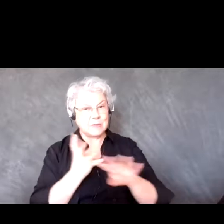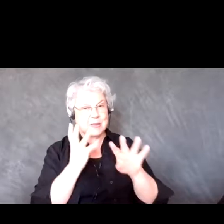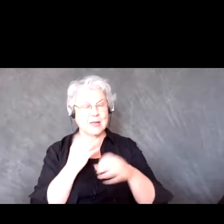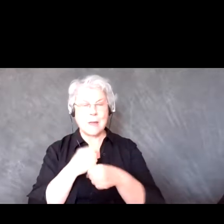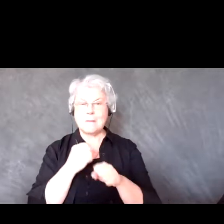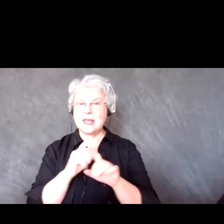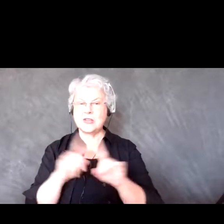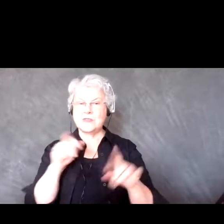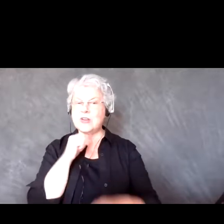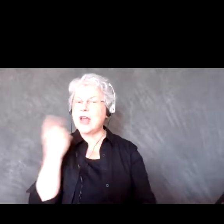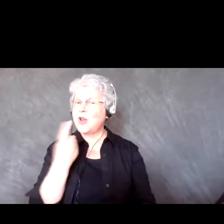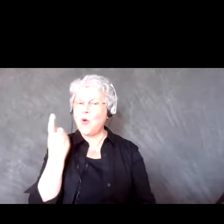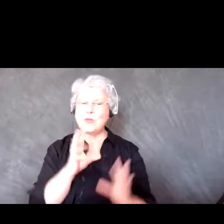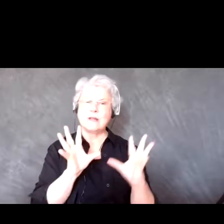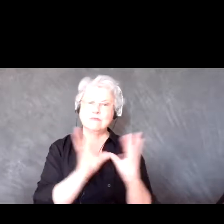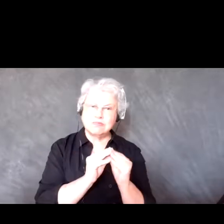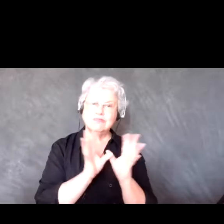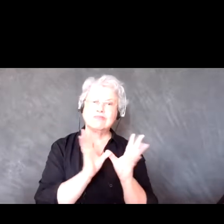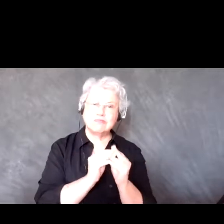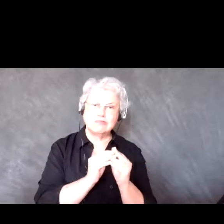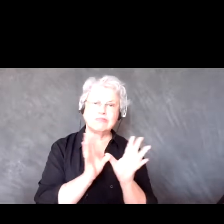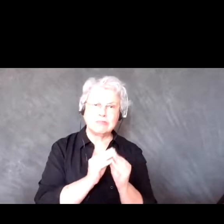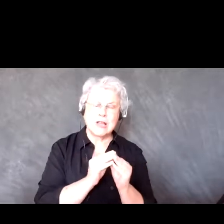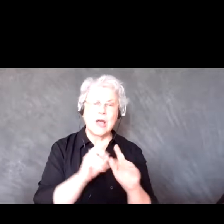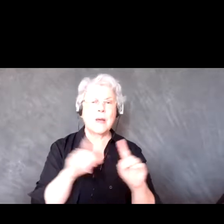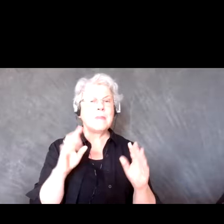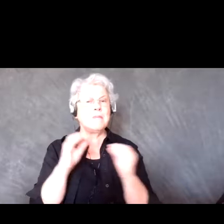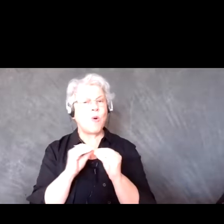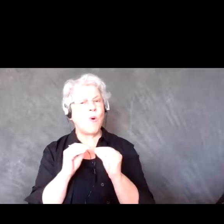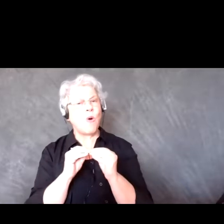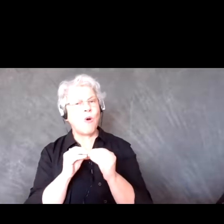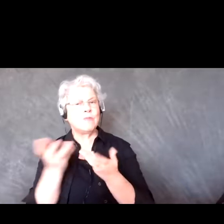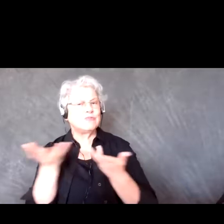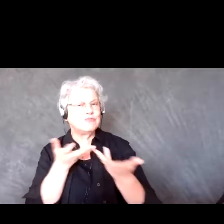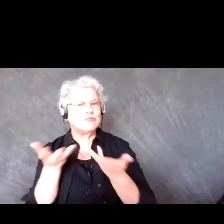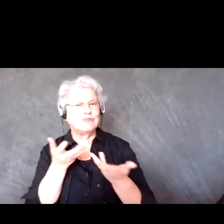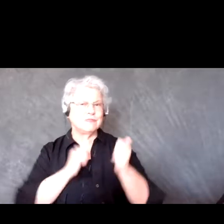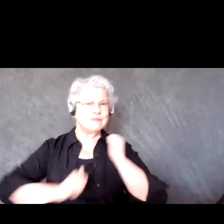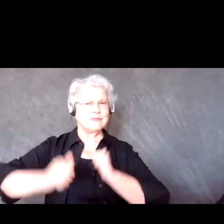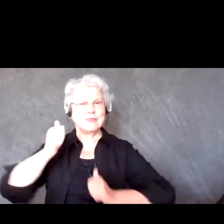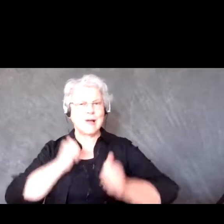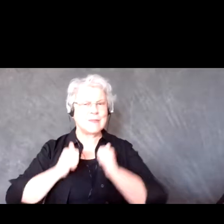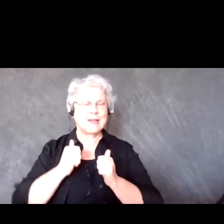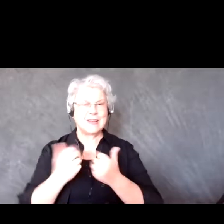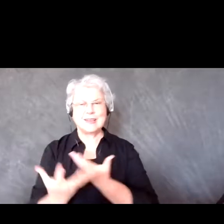a meeting. Trying to make it a little bit more theatrical, a little more engaging for everybody.